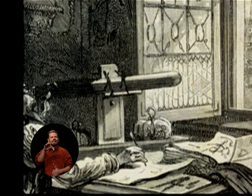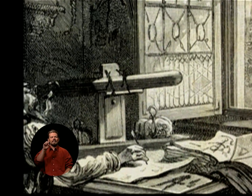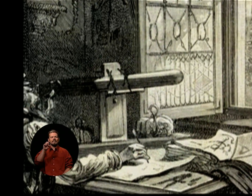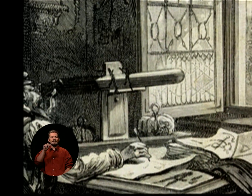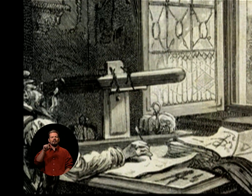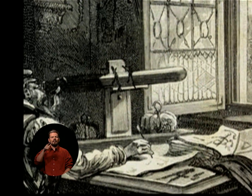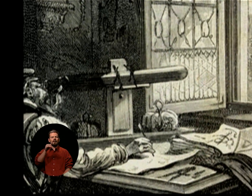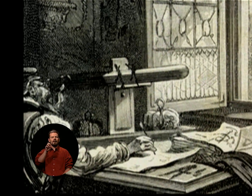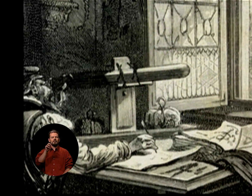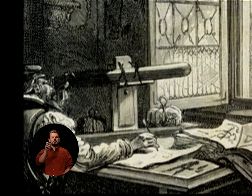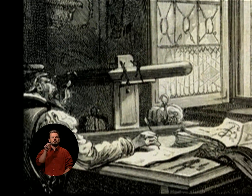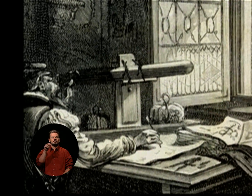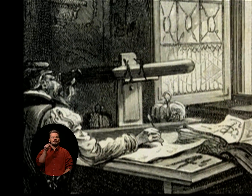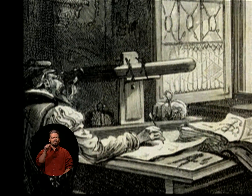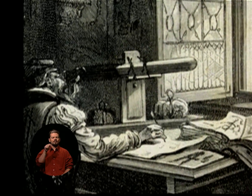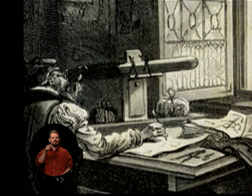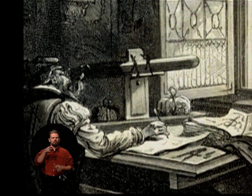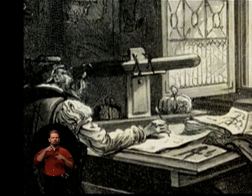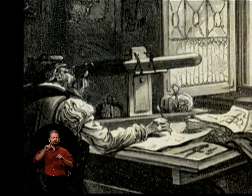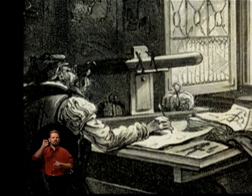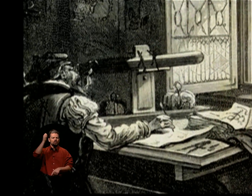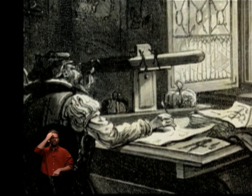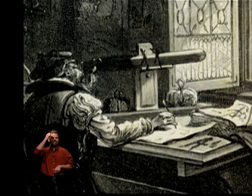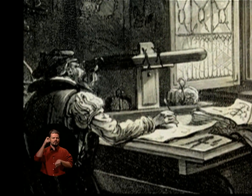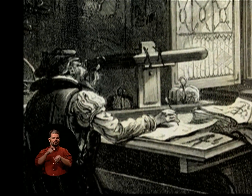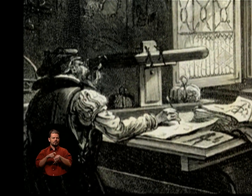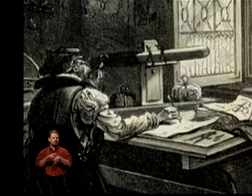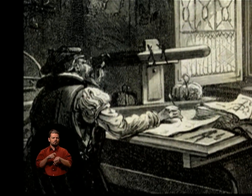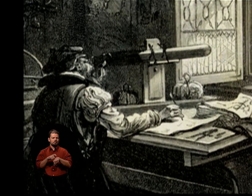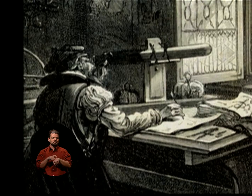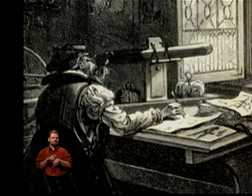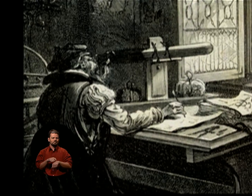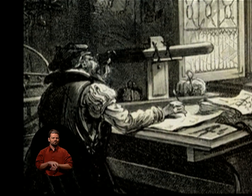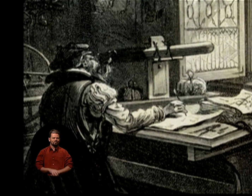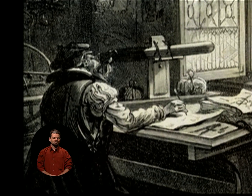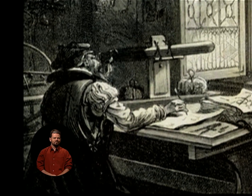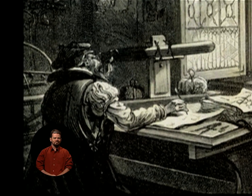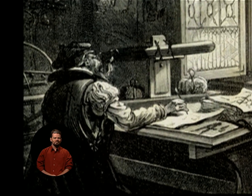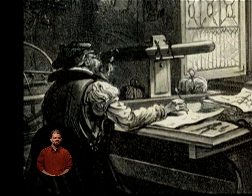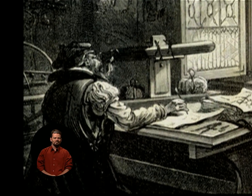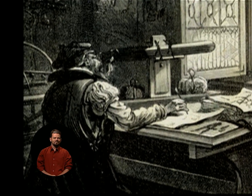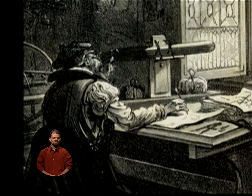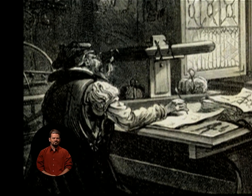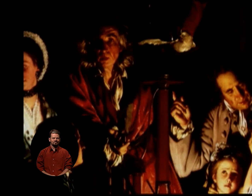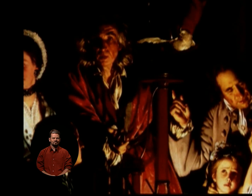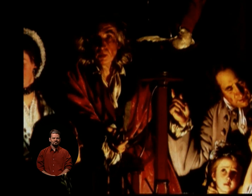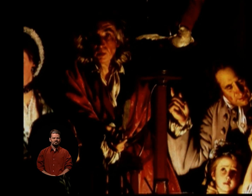BUT HE WAS ALSO A STUDENT OF THE EUROPEAN AGE OF ENLIGHTENMENT.